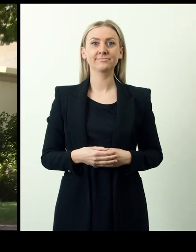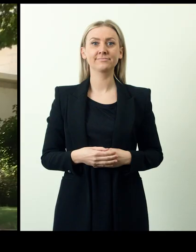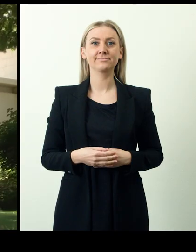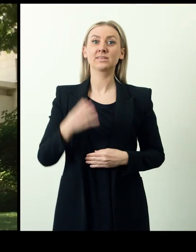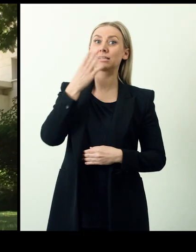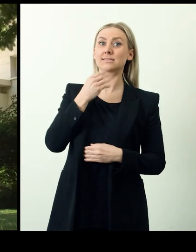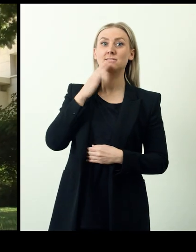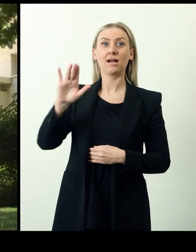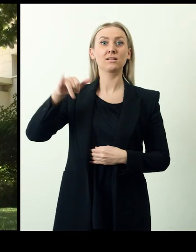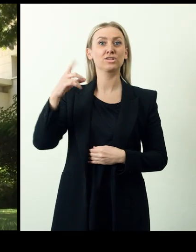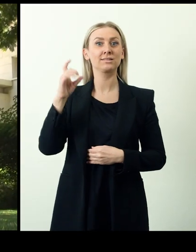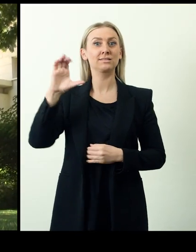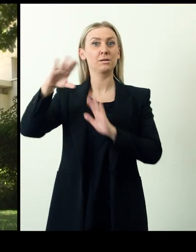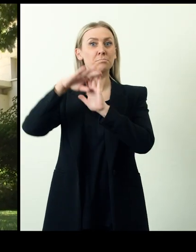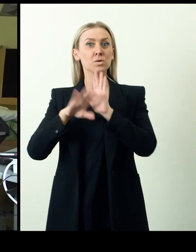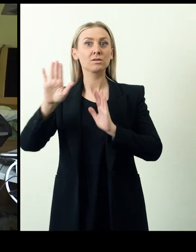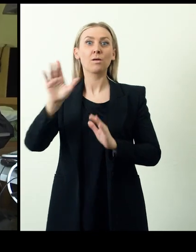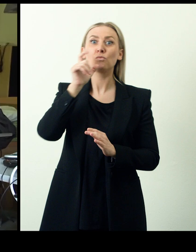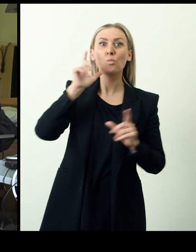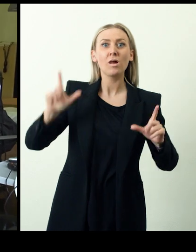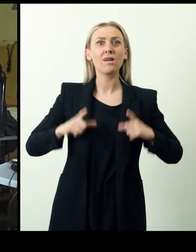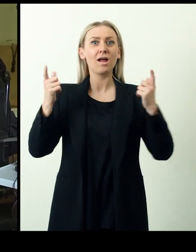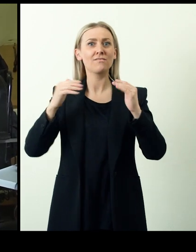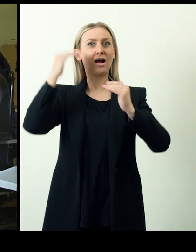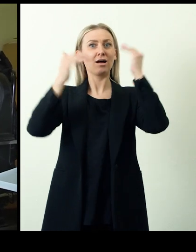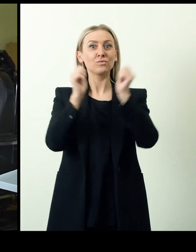JDC Israel Unlimited’s Expanded Supported Housing program assists